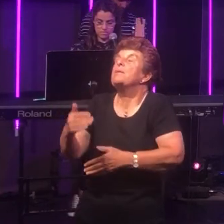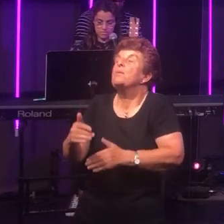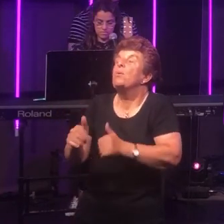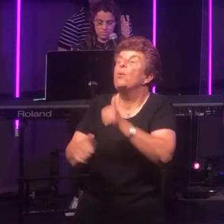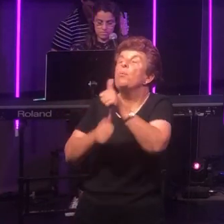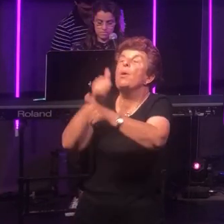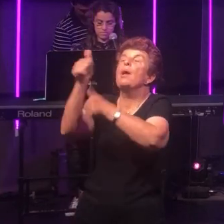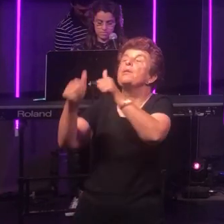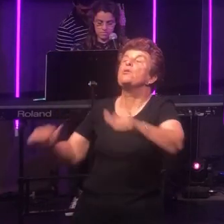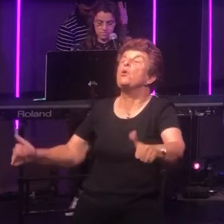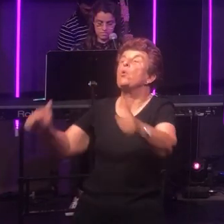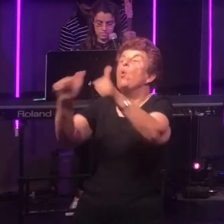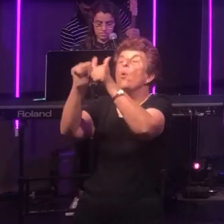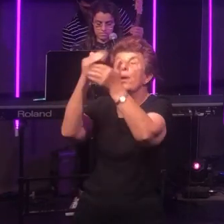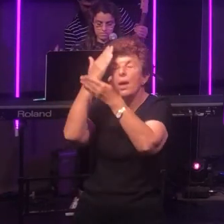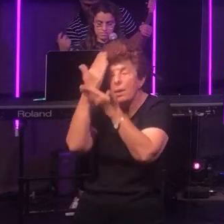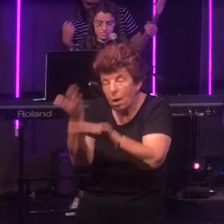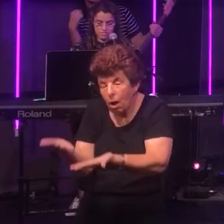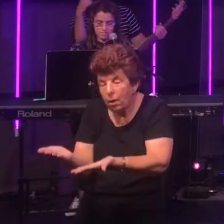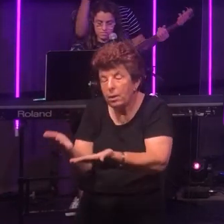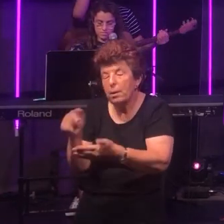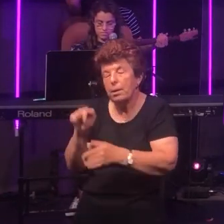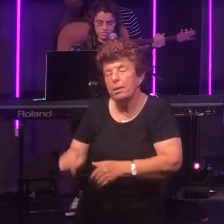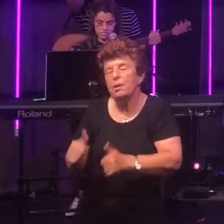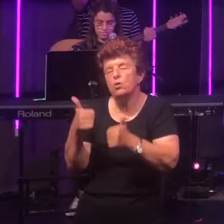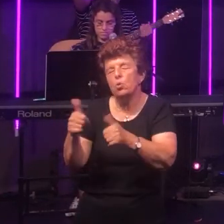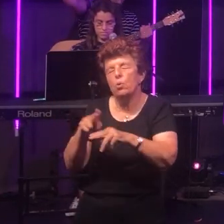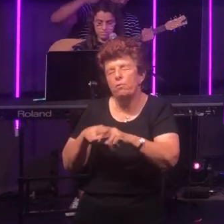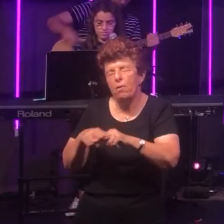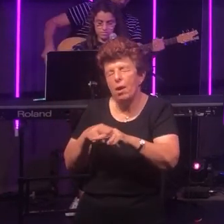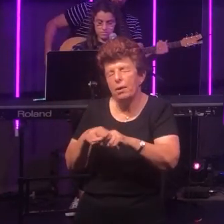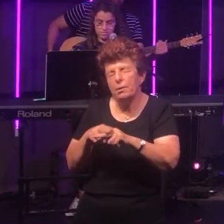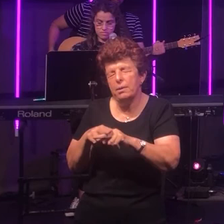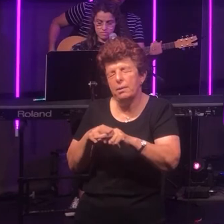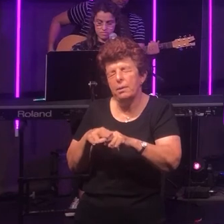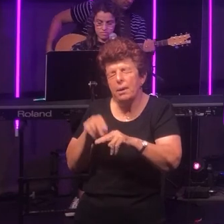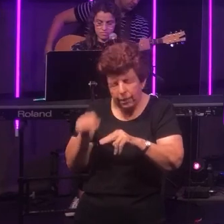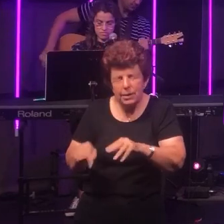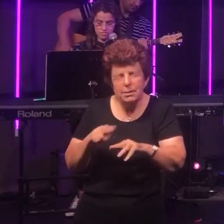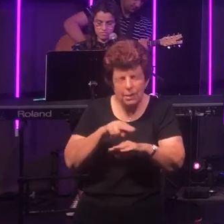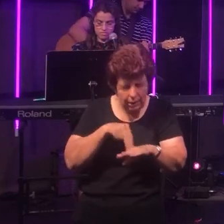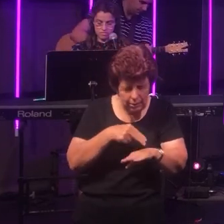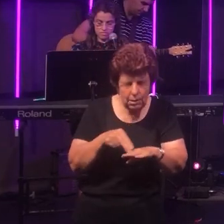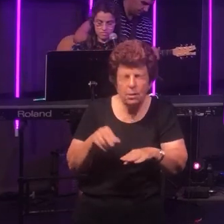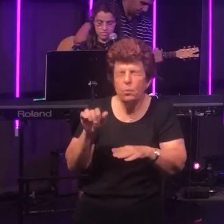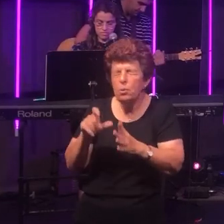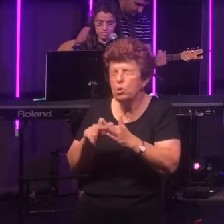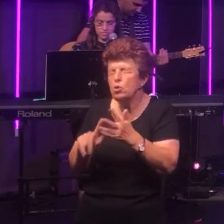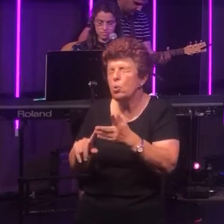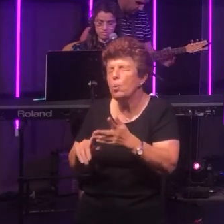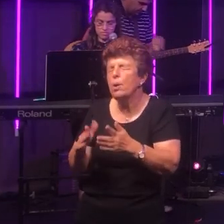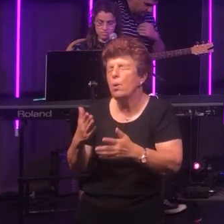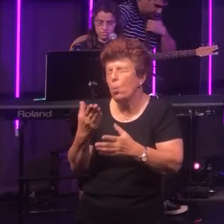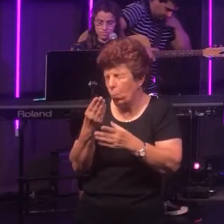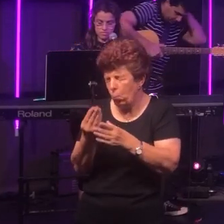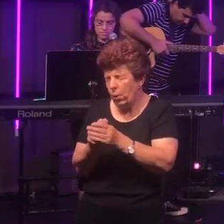and honor this Good Friday - this Easter - and we do so with thankfulness because